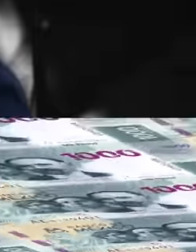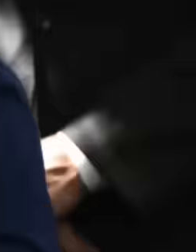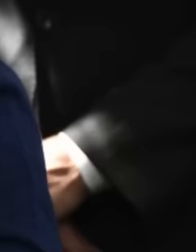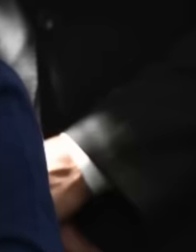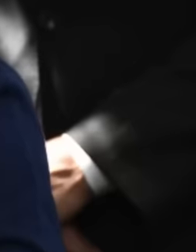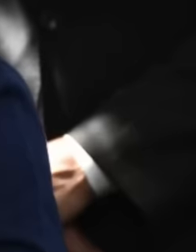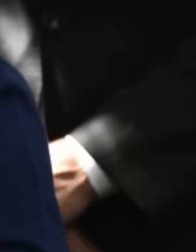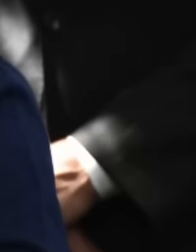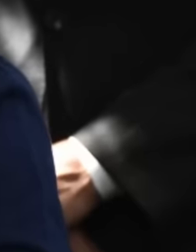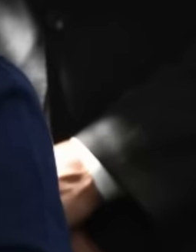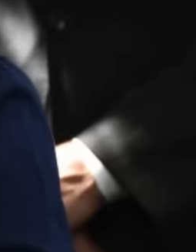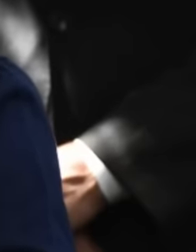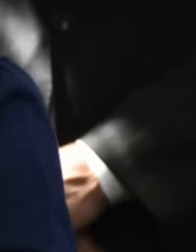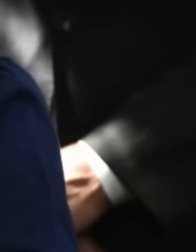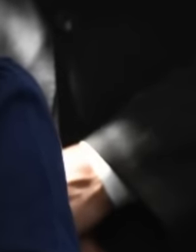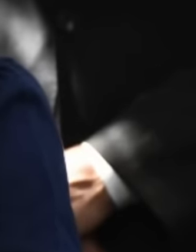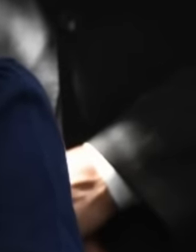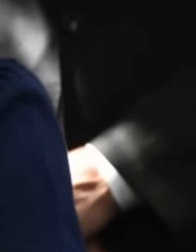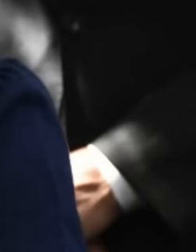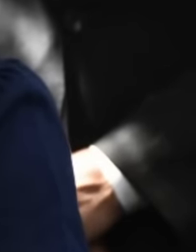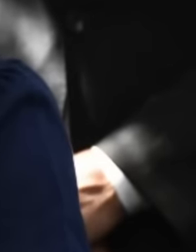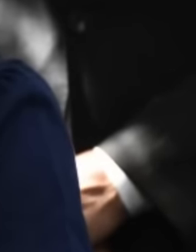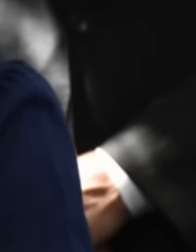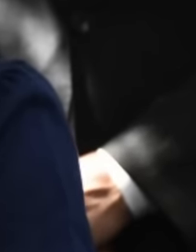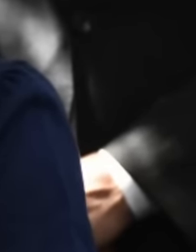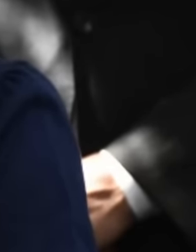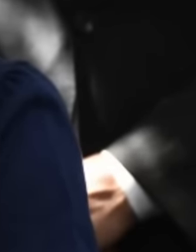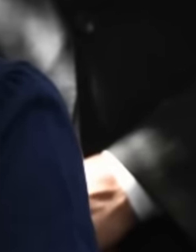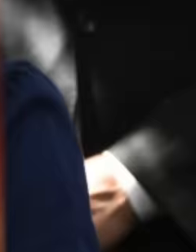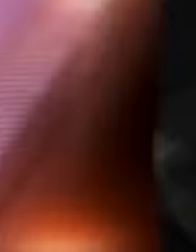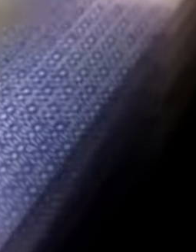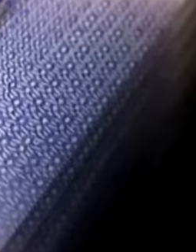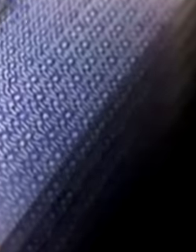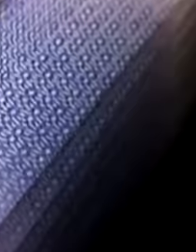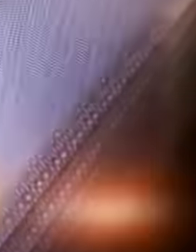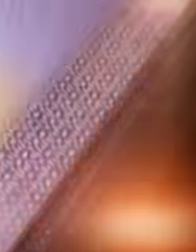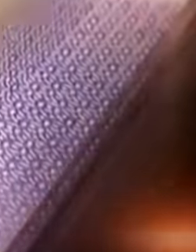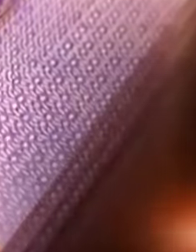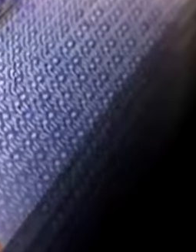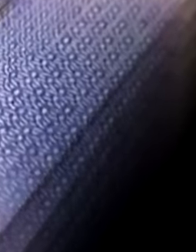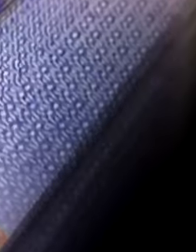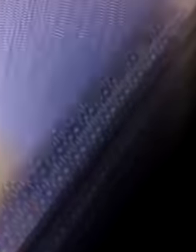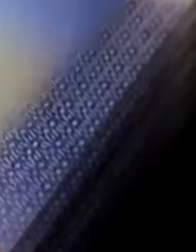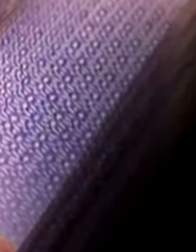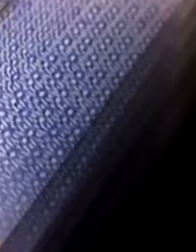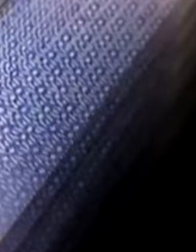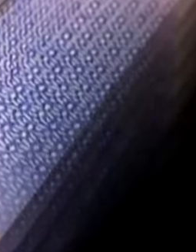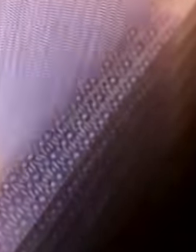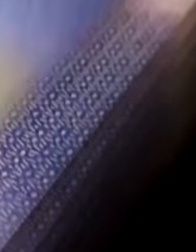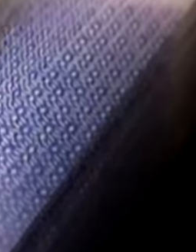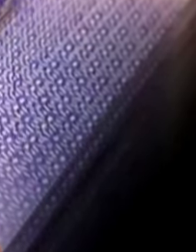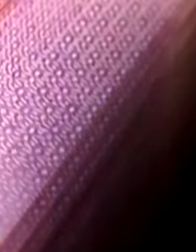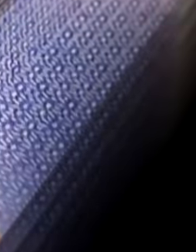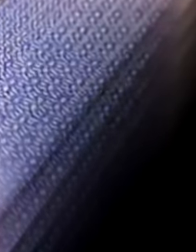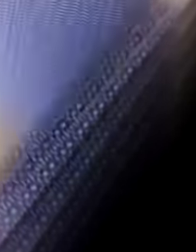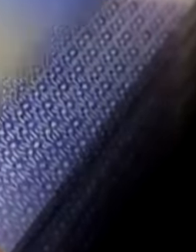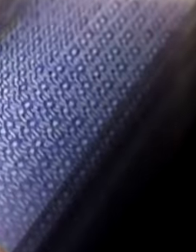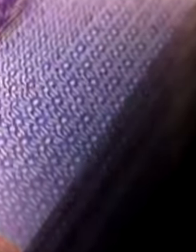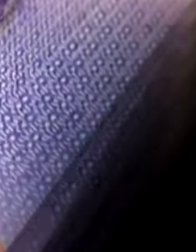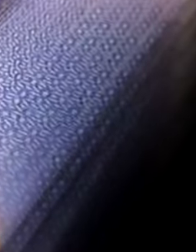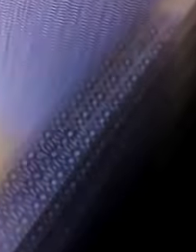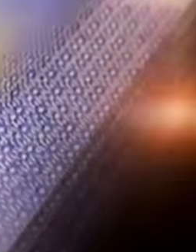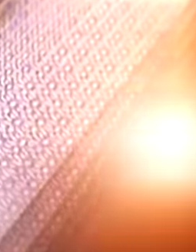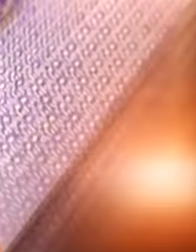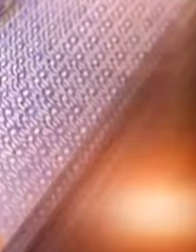Mari Amparo hunt goes to a judge to have her millionaire pensions returned immediately